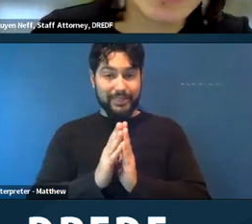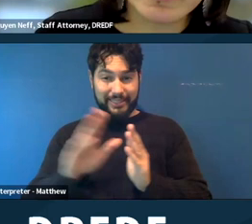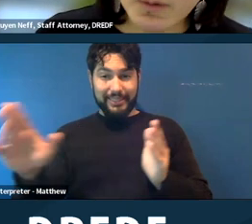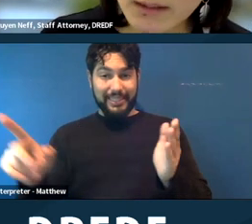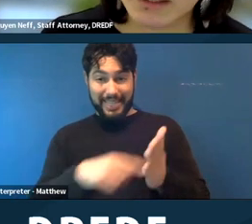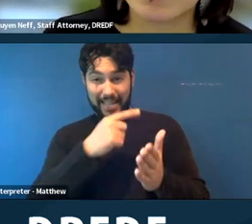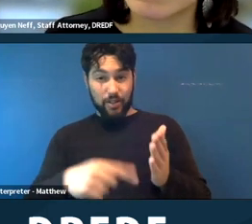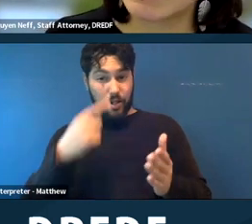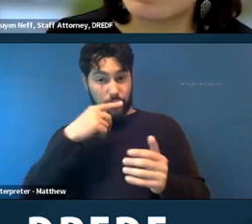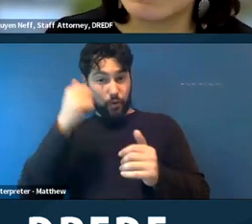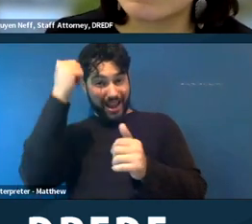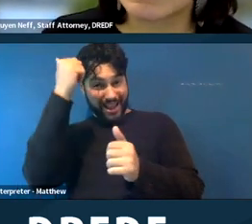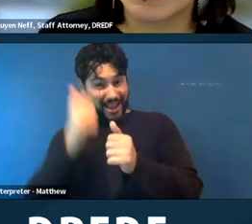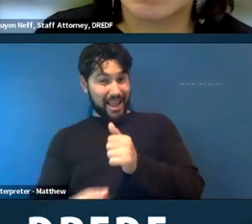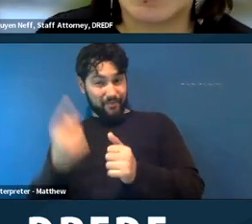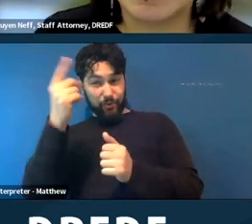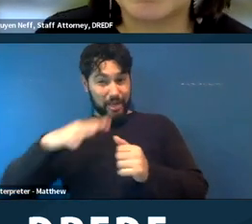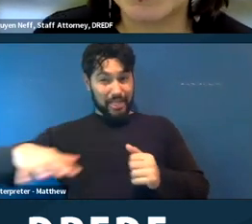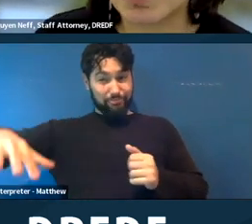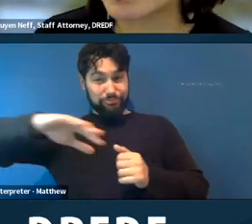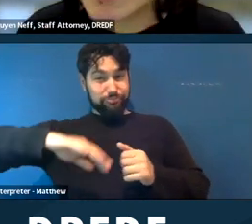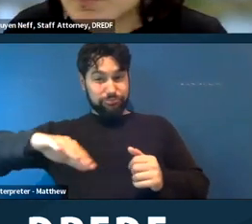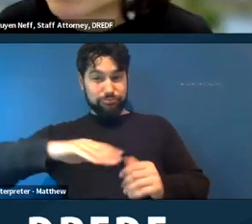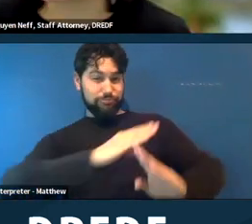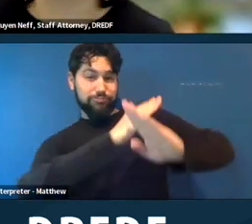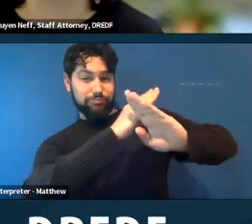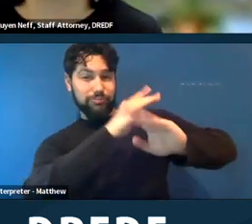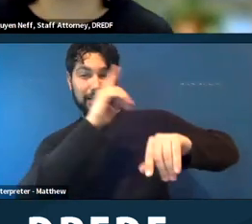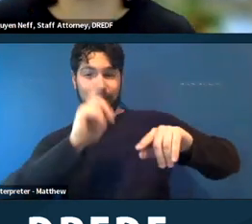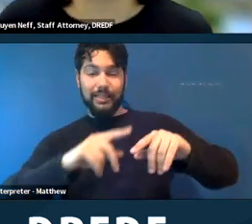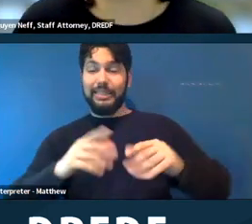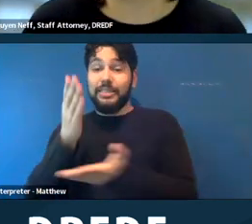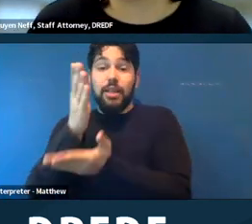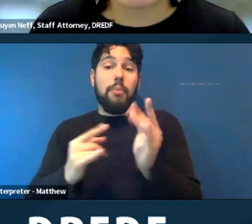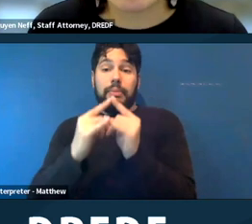everyone in the encampment. You know, some of the encampments are small, so if you have ‑‑